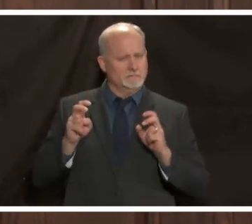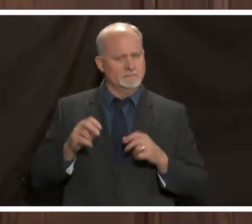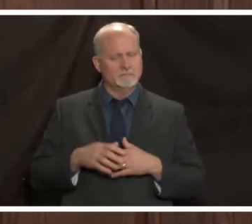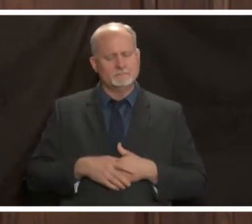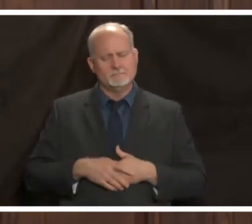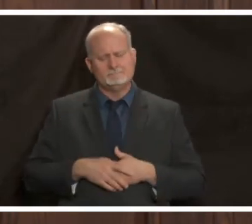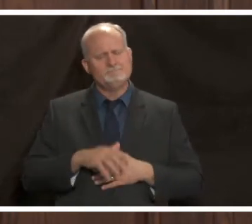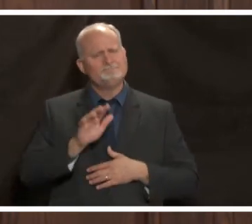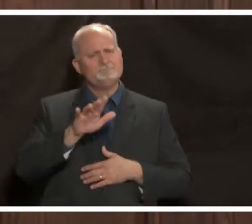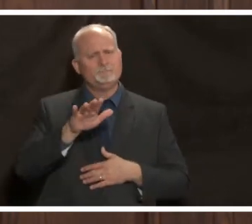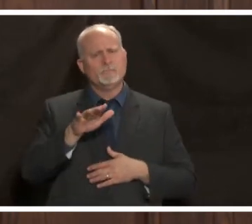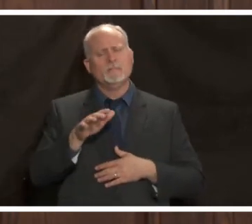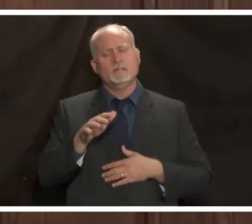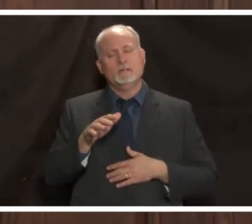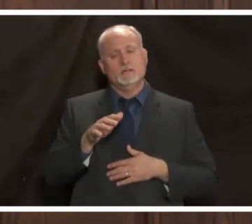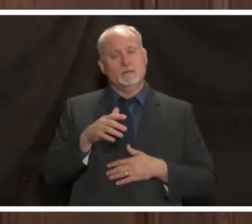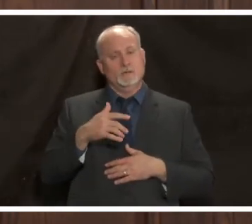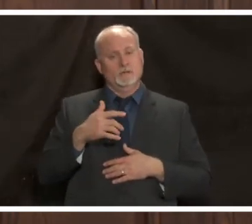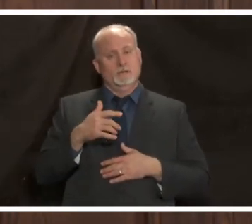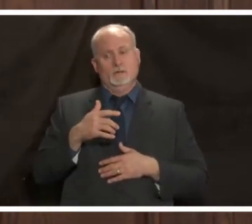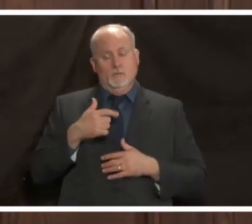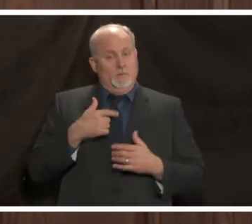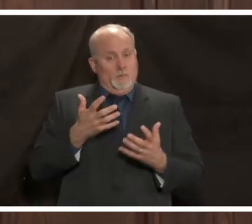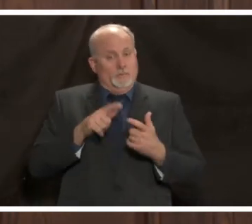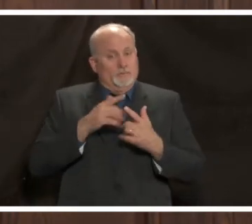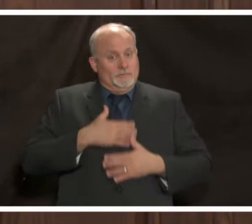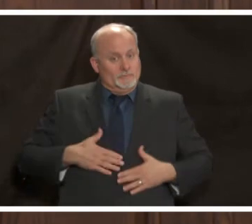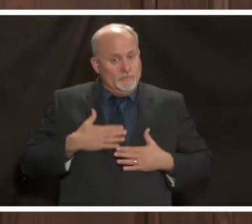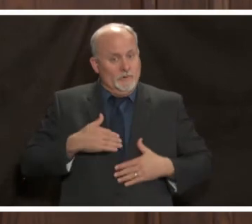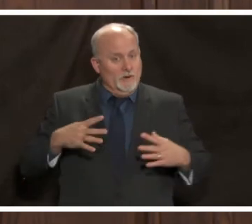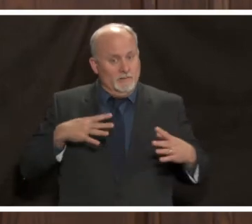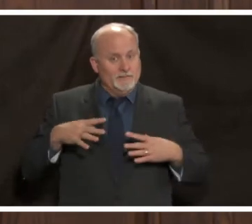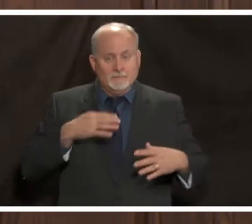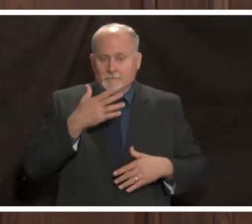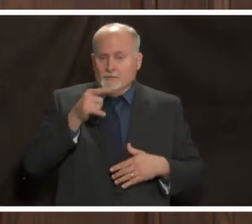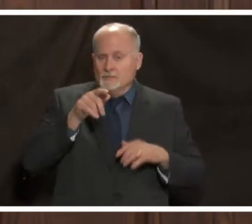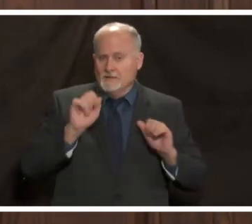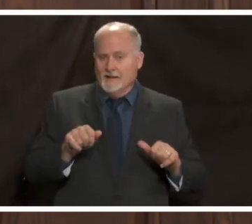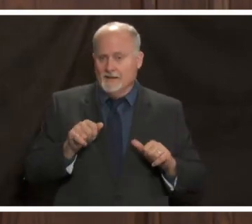well we do want people to be able to enjoy the holidays best we can under the circumstances